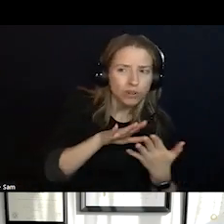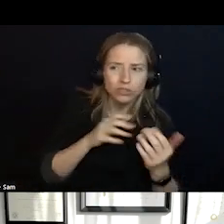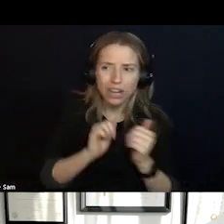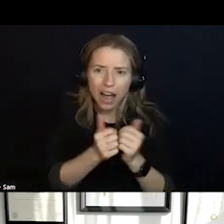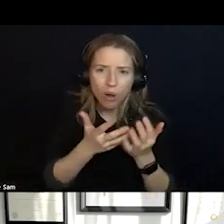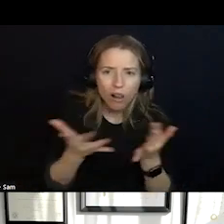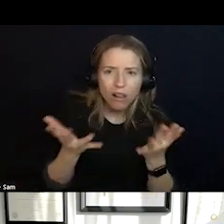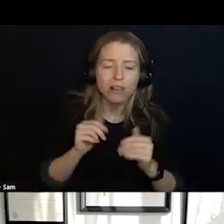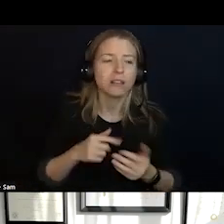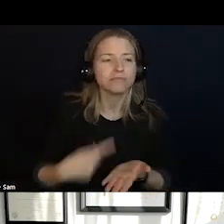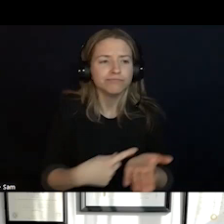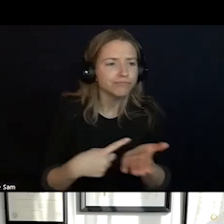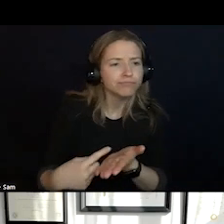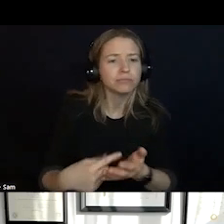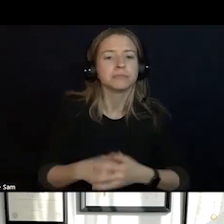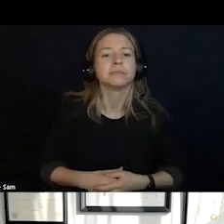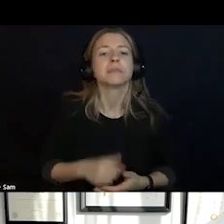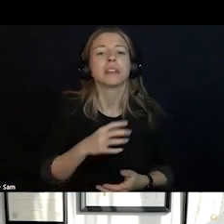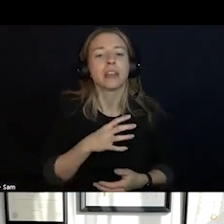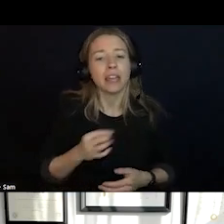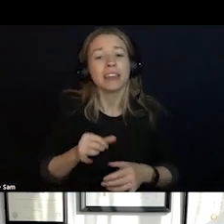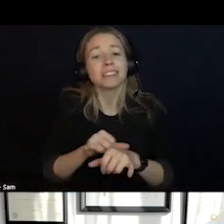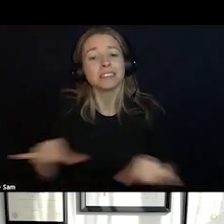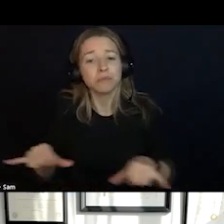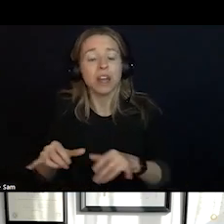TIME THAT CAME ON THAT TIME LINE IS THAT THE EMERGENCY MEDICINE